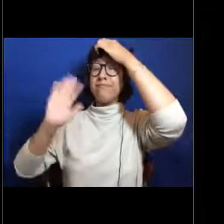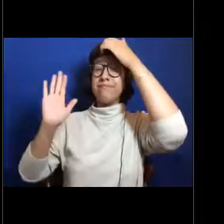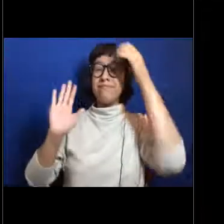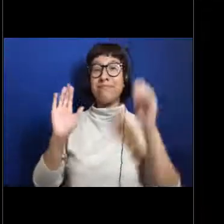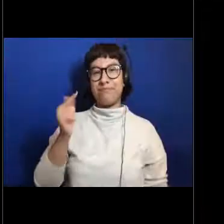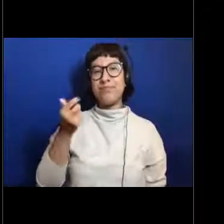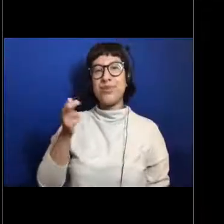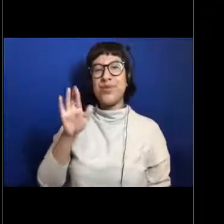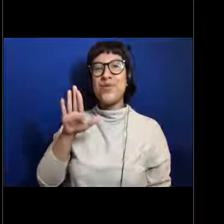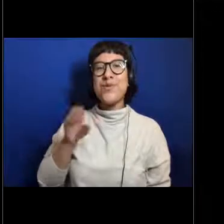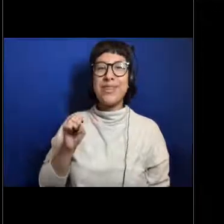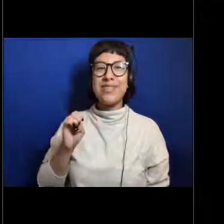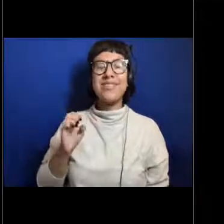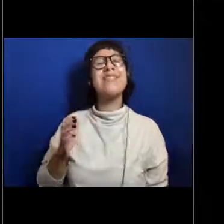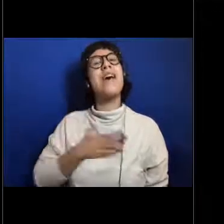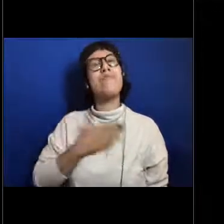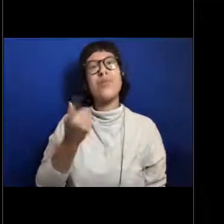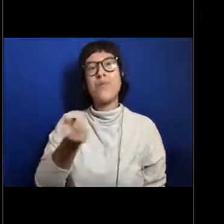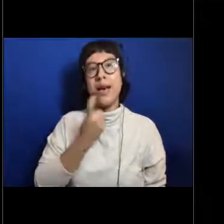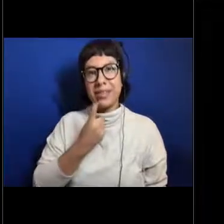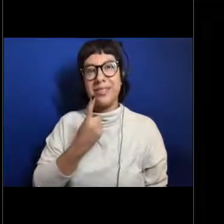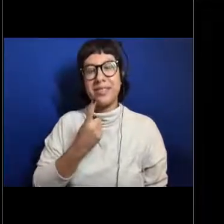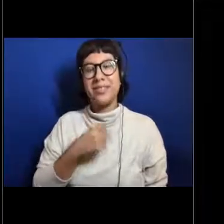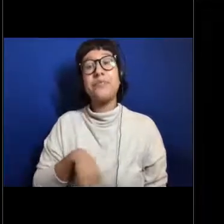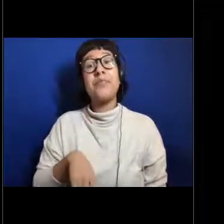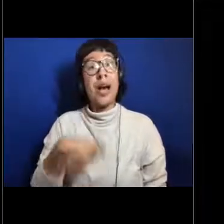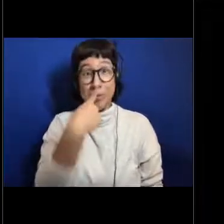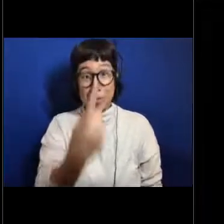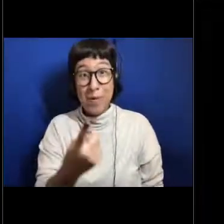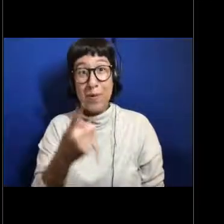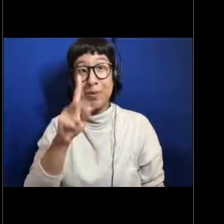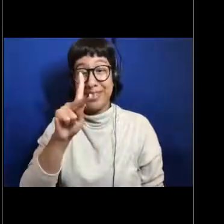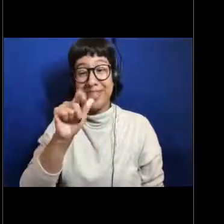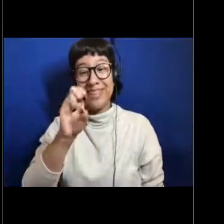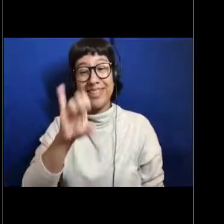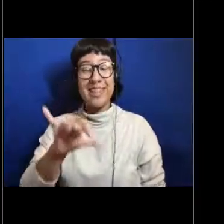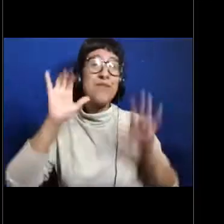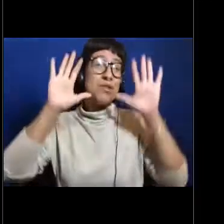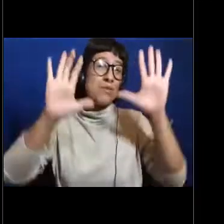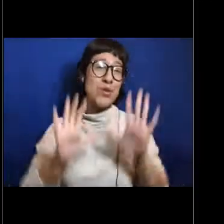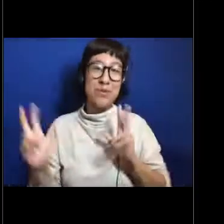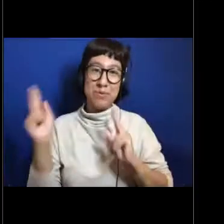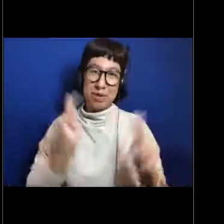and I am so glad that you asked Kasey and I told Kasey that we have such a great crew that there are always questions